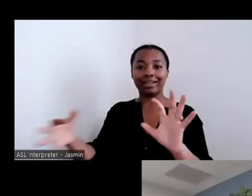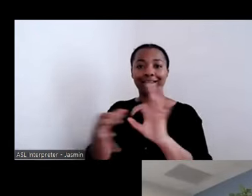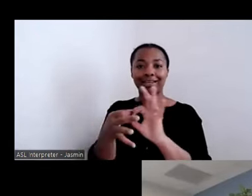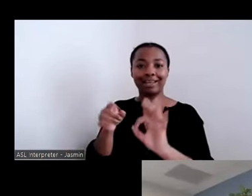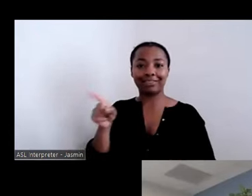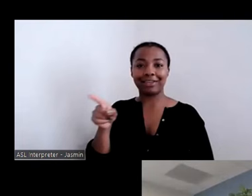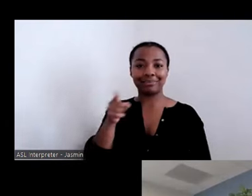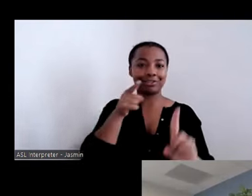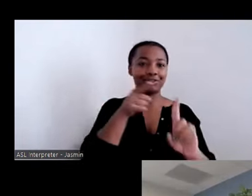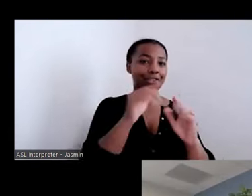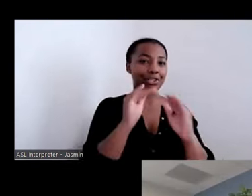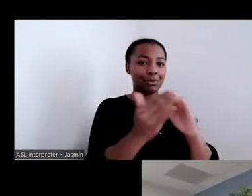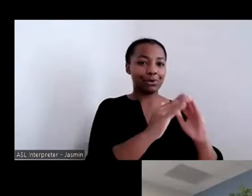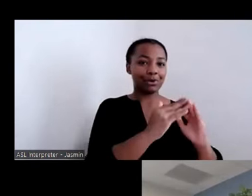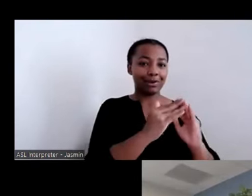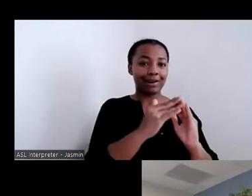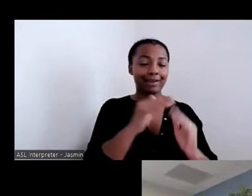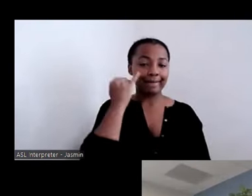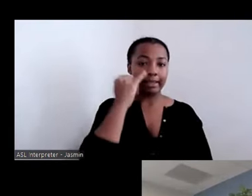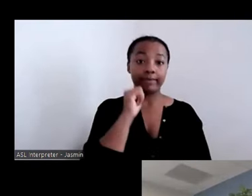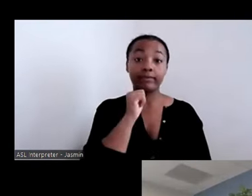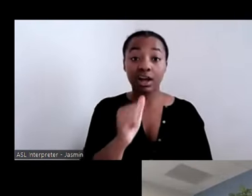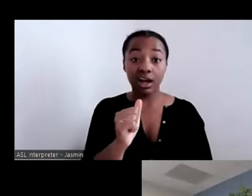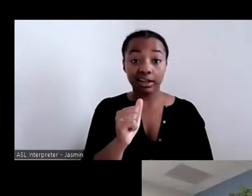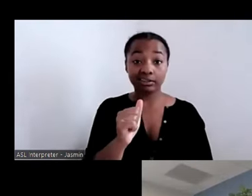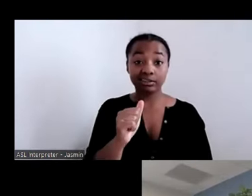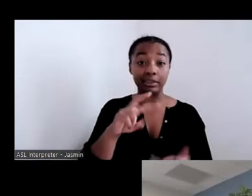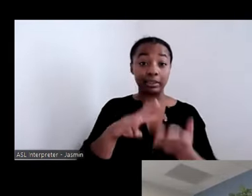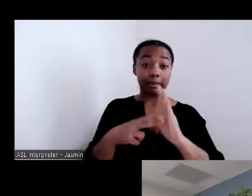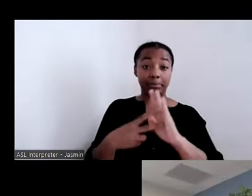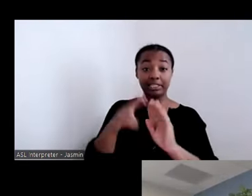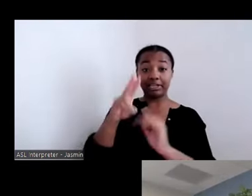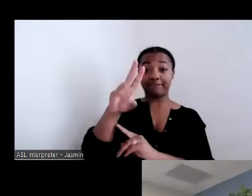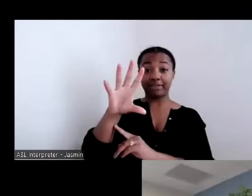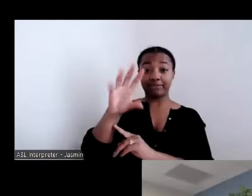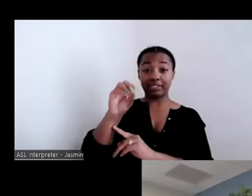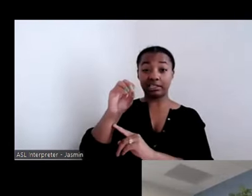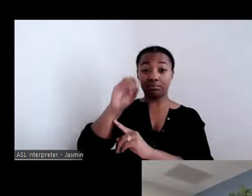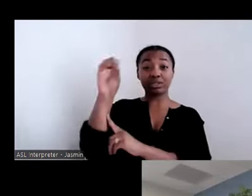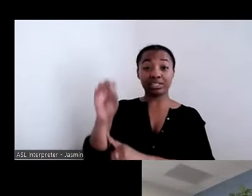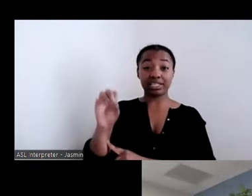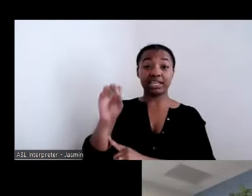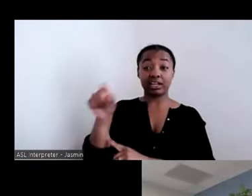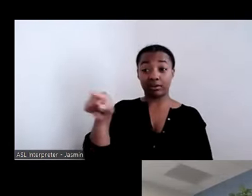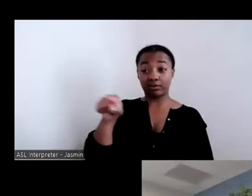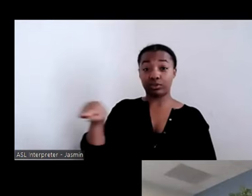50% of the people returned to a facility at some point in time.